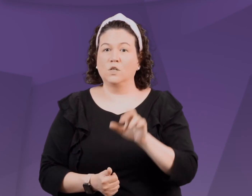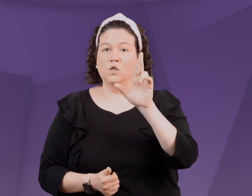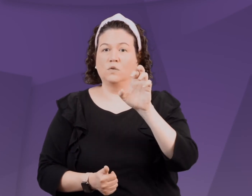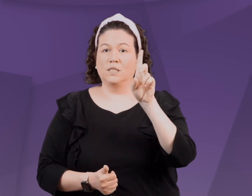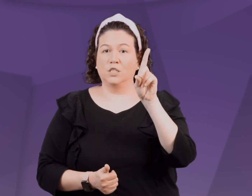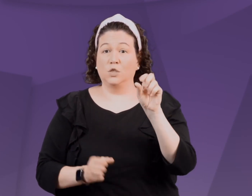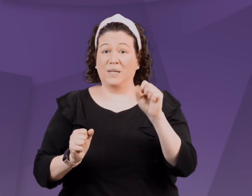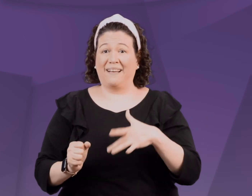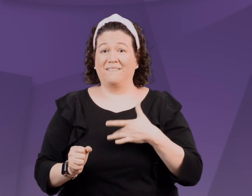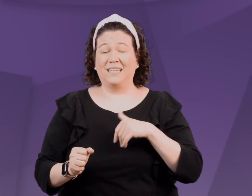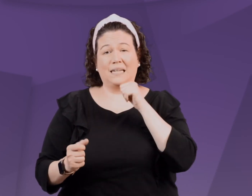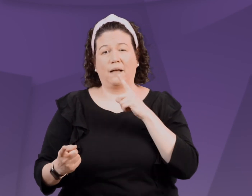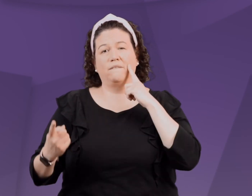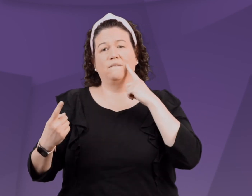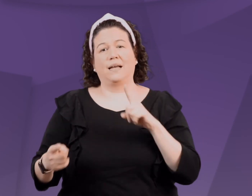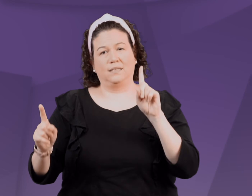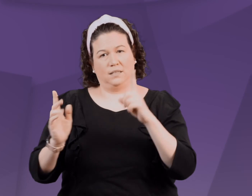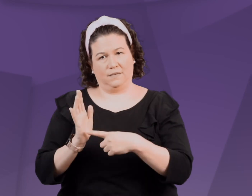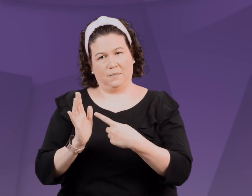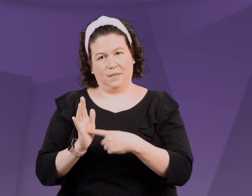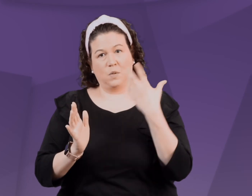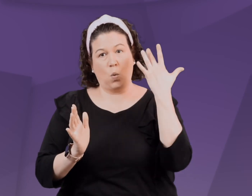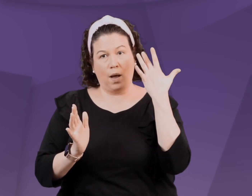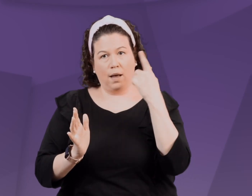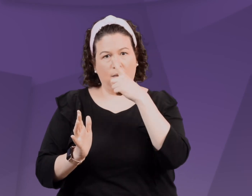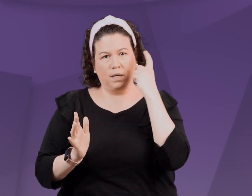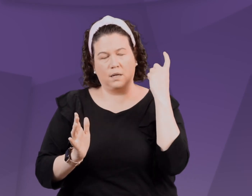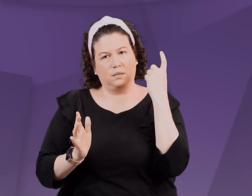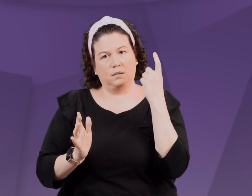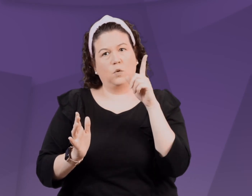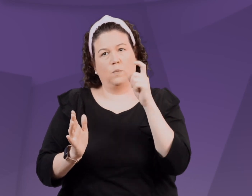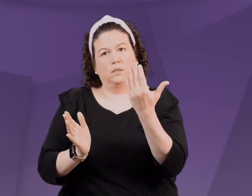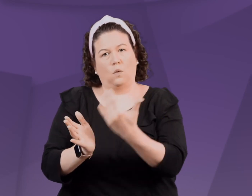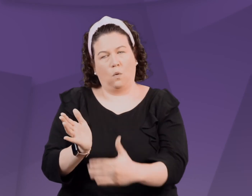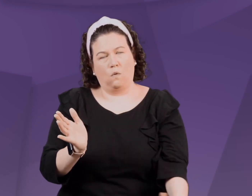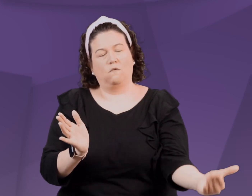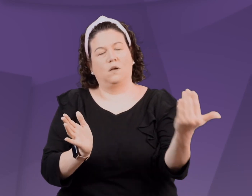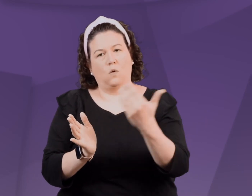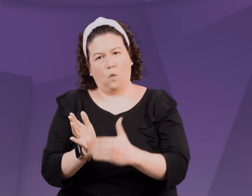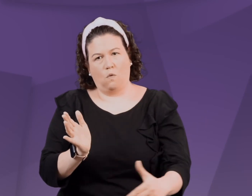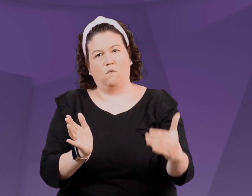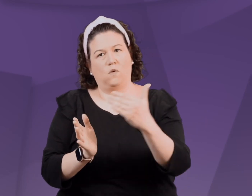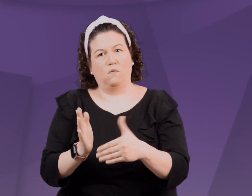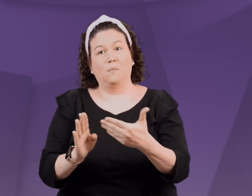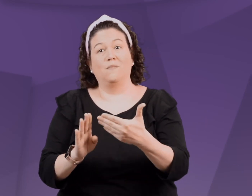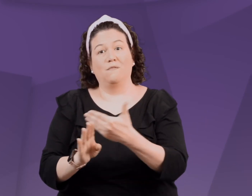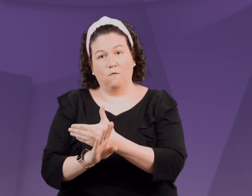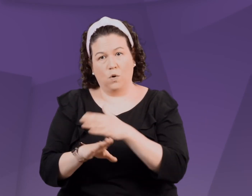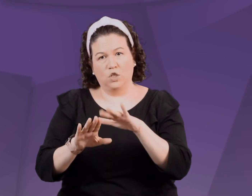Re-dos can feel ineffective to parents because often they need to be done over